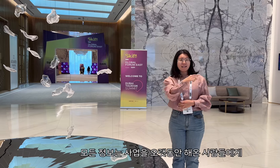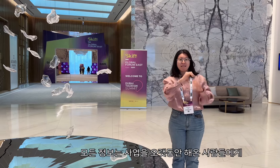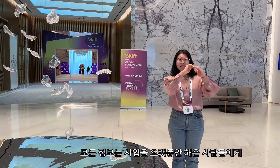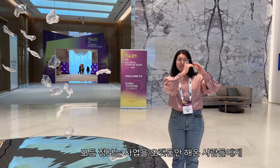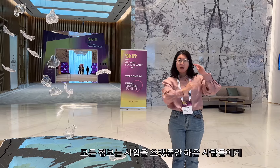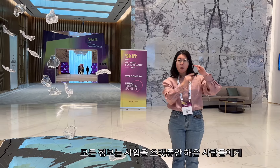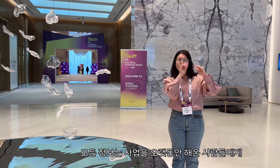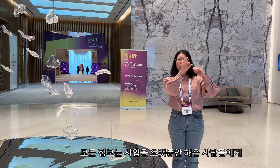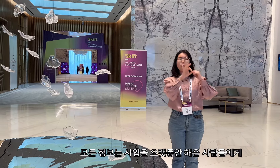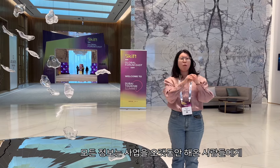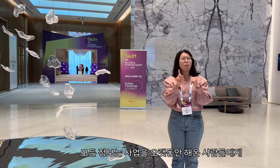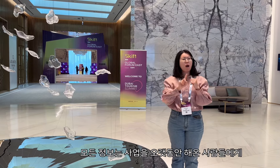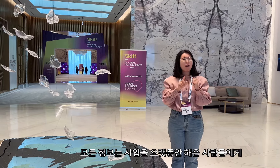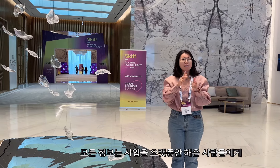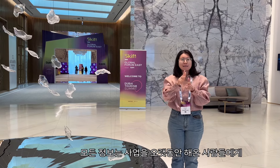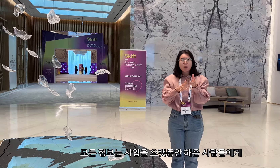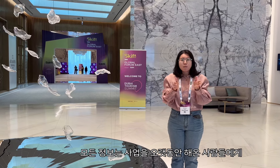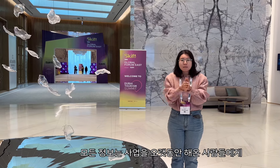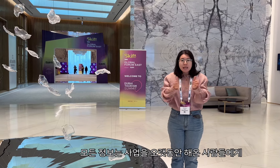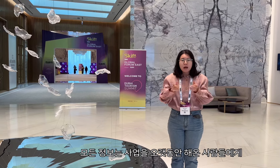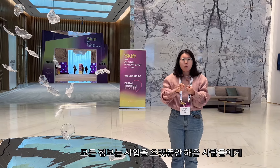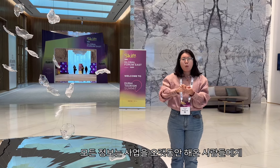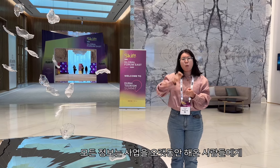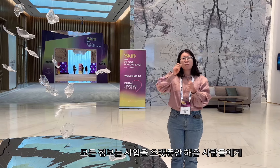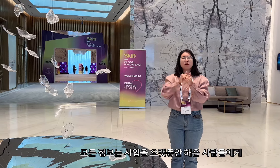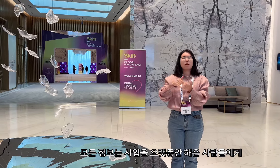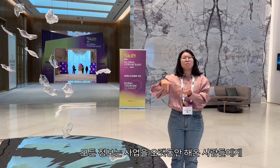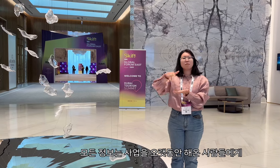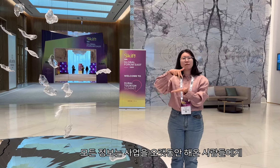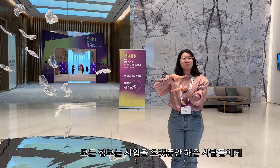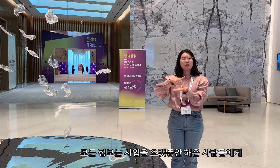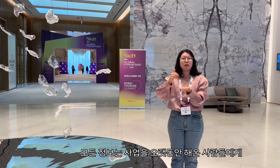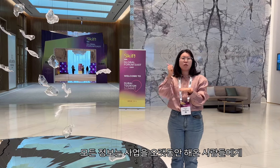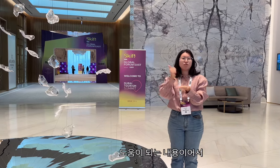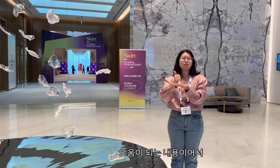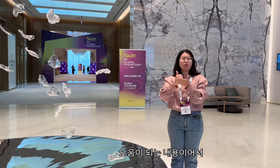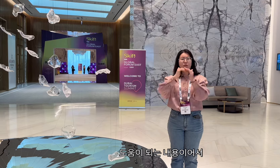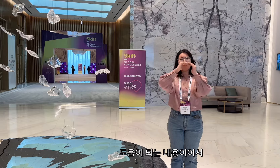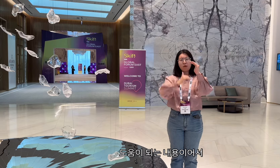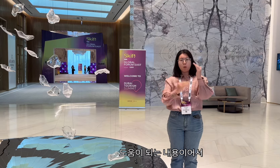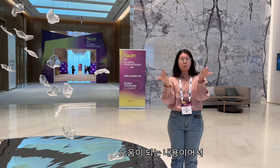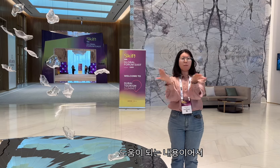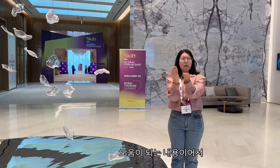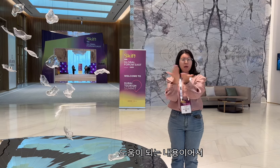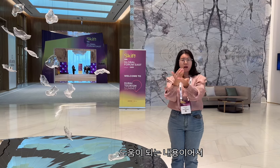What I'm a little worried about is that all the information is helpful to people who have been in business for a long time,